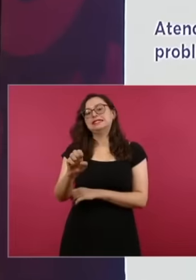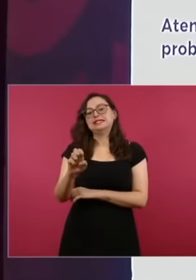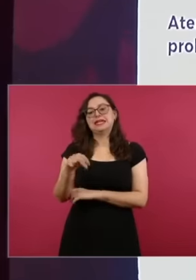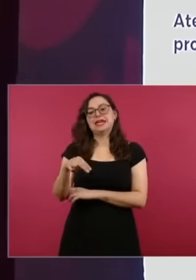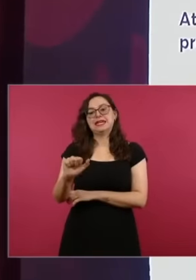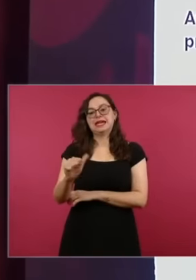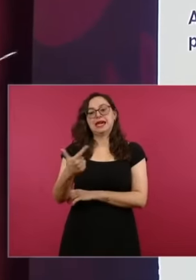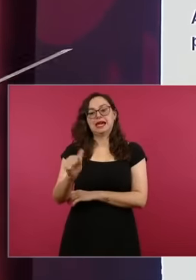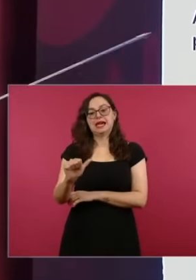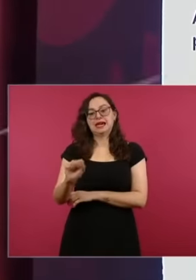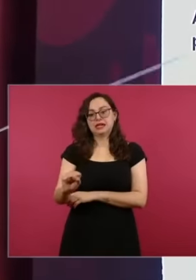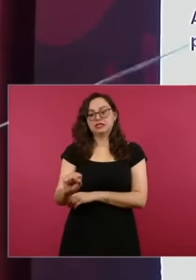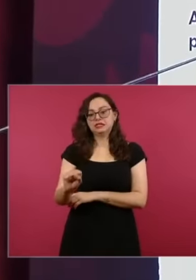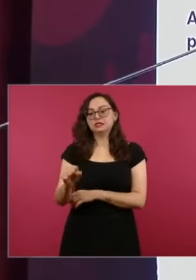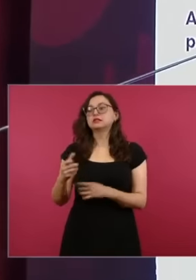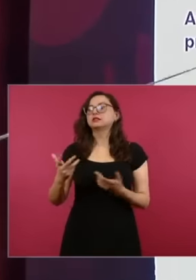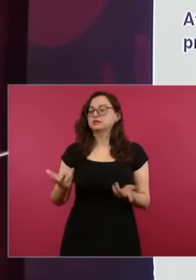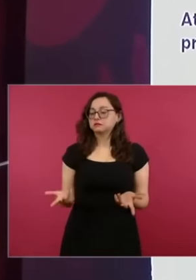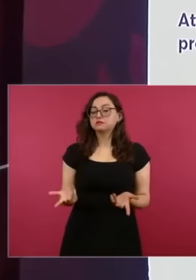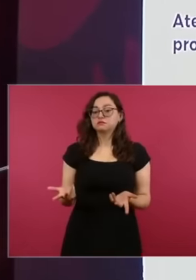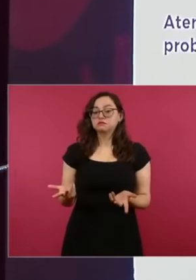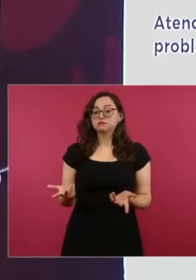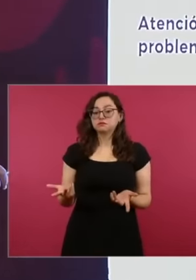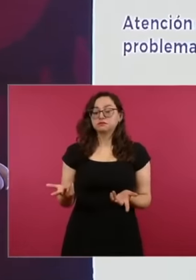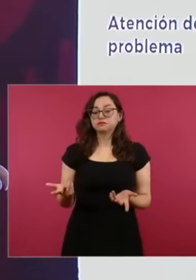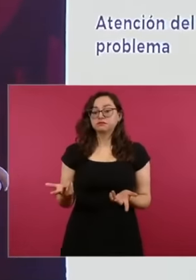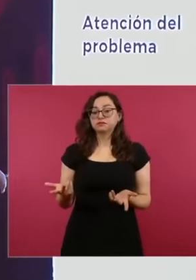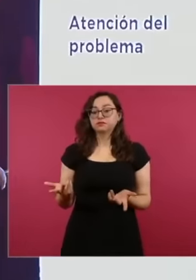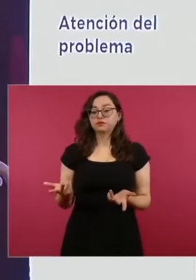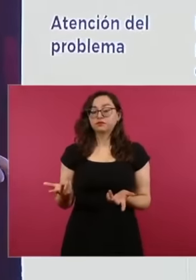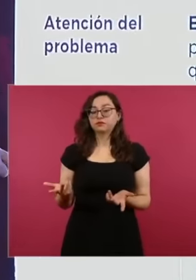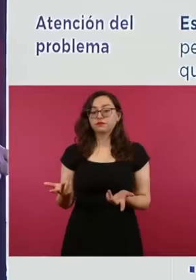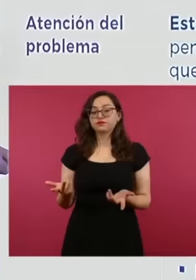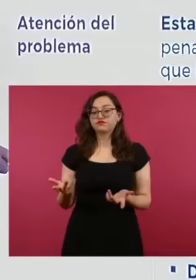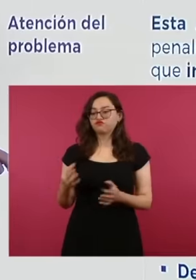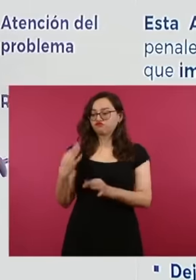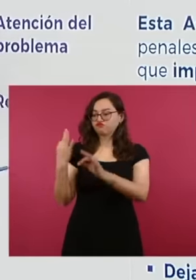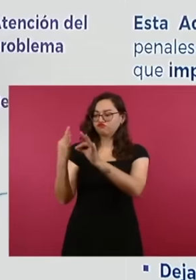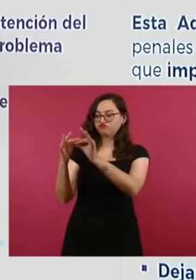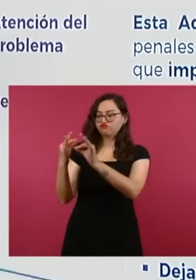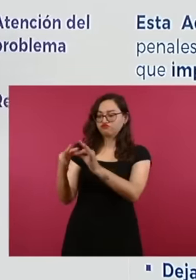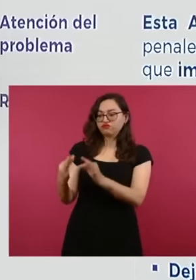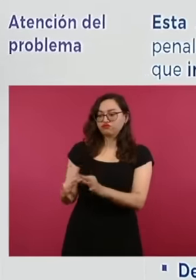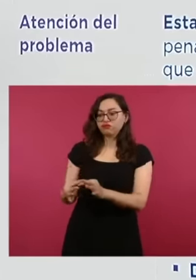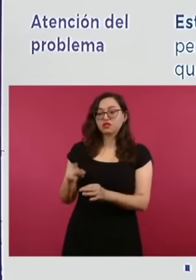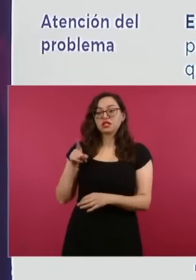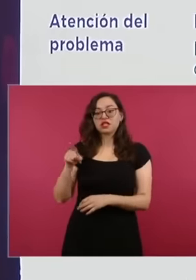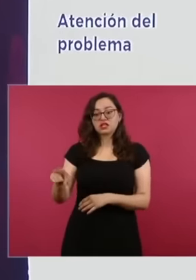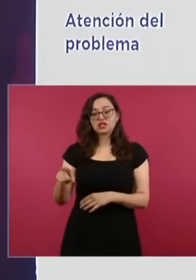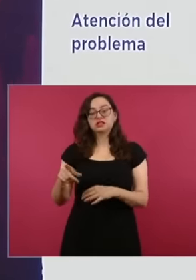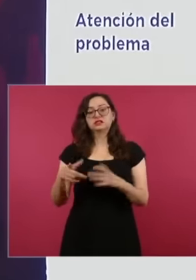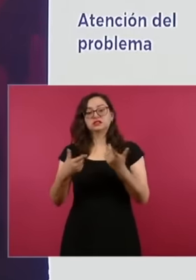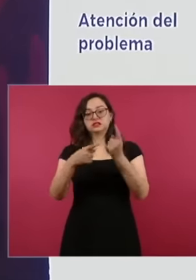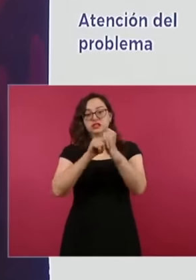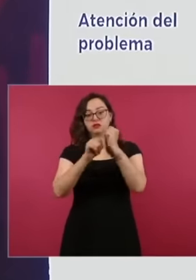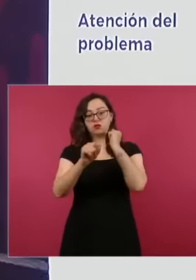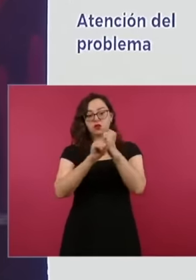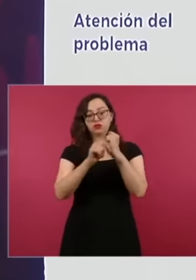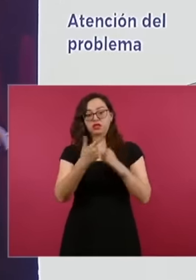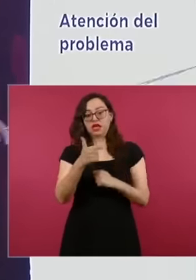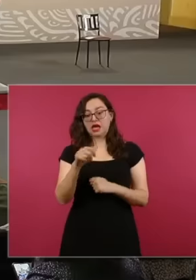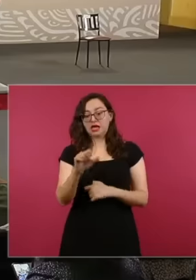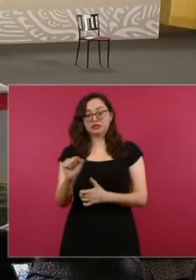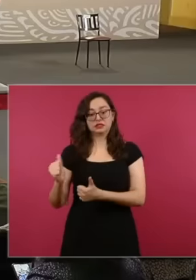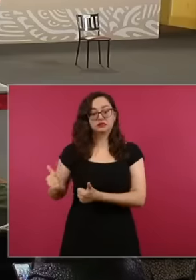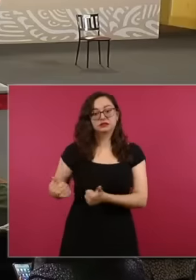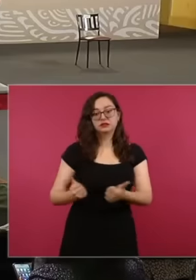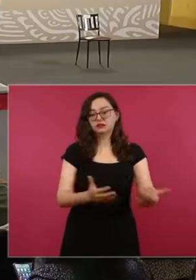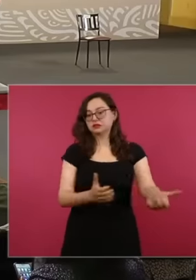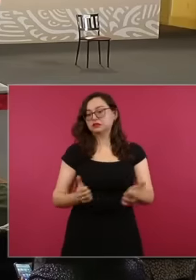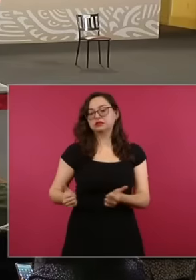to due diligence, it prevented the gas transportation from being renewed, the delivery of gas to this company